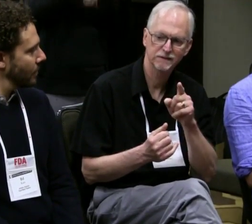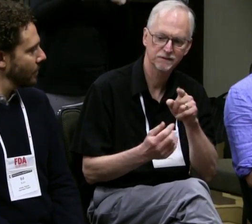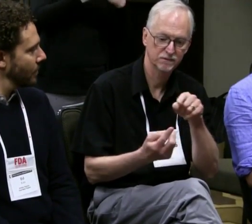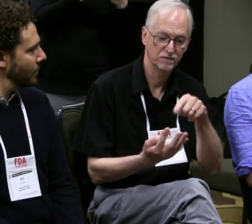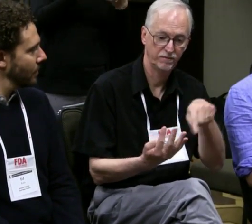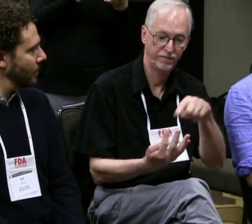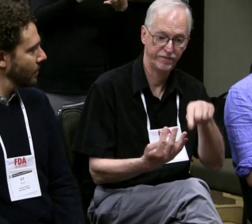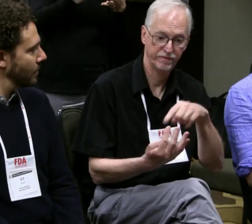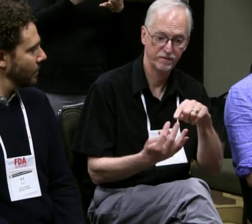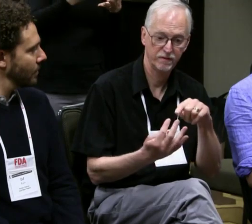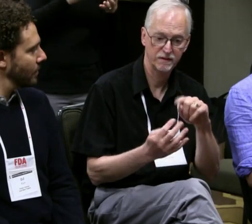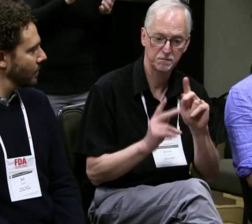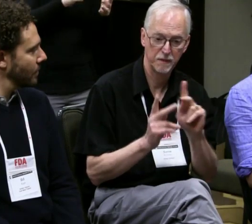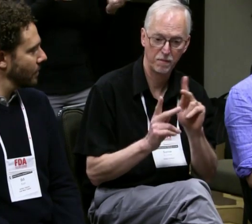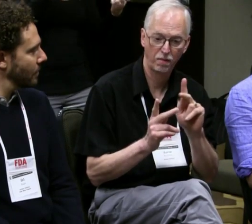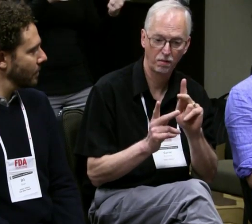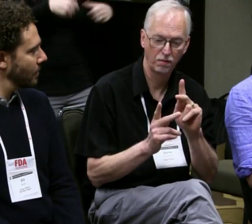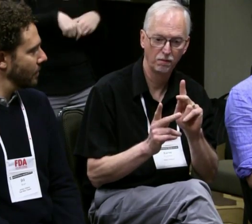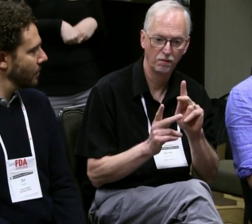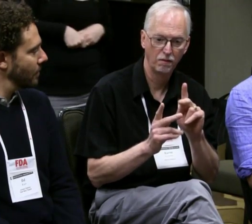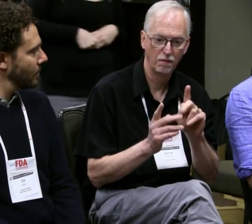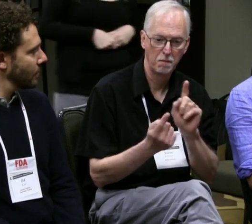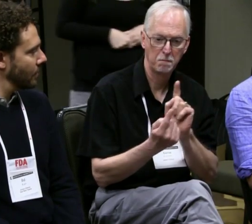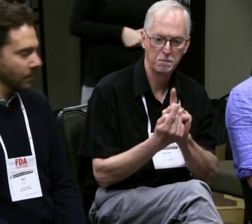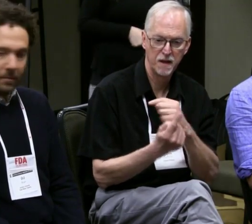(translator) Well, I think what's happening now is that you've got